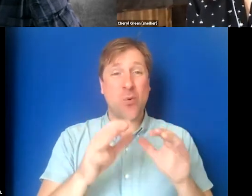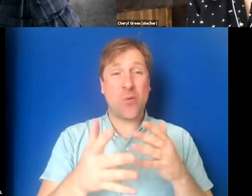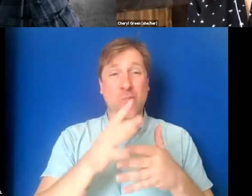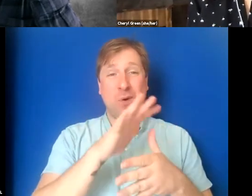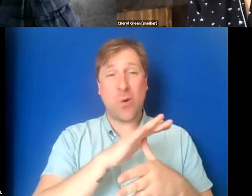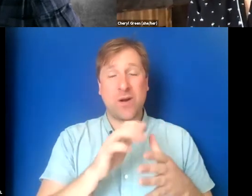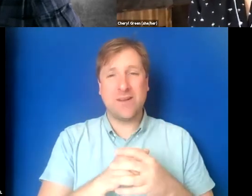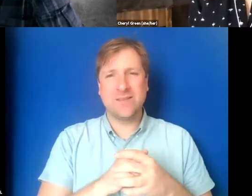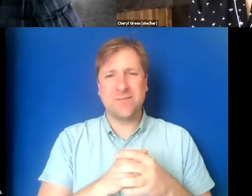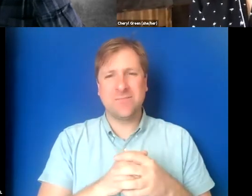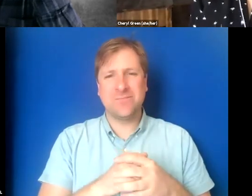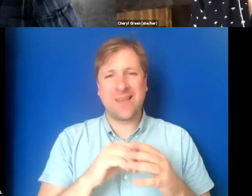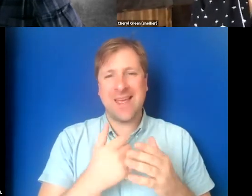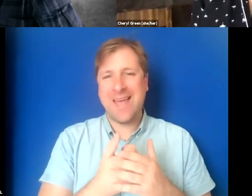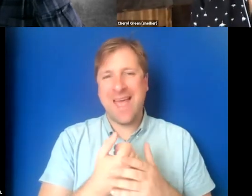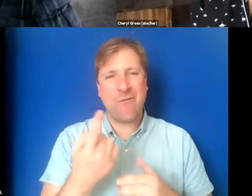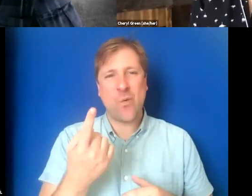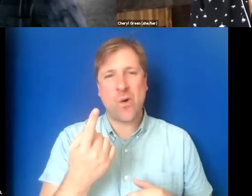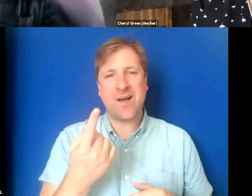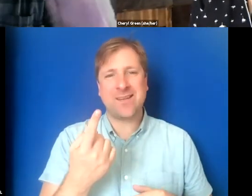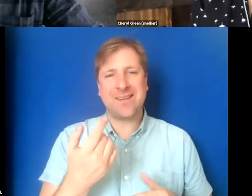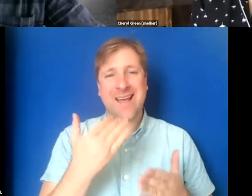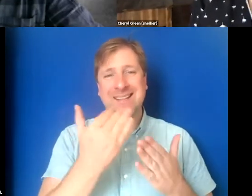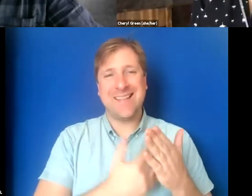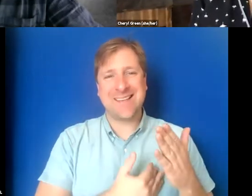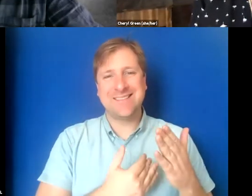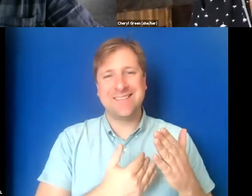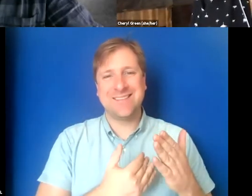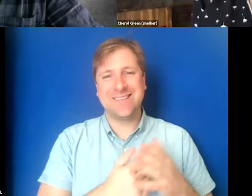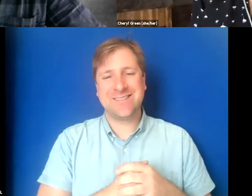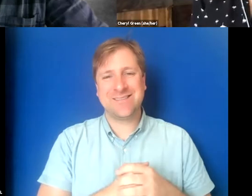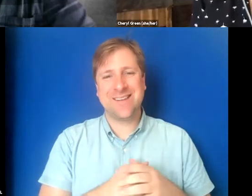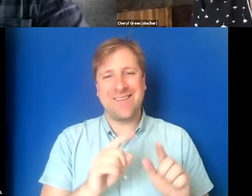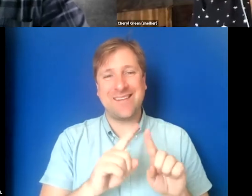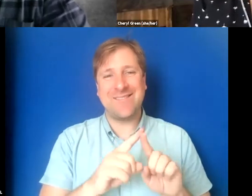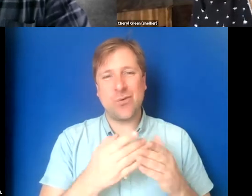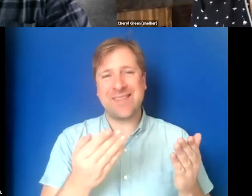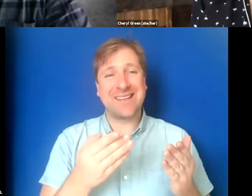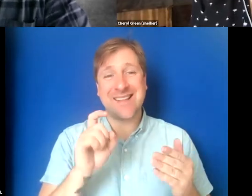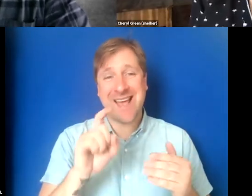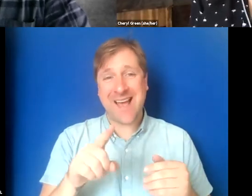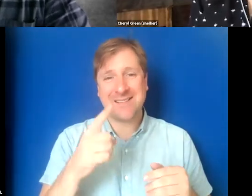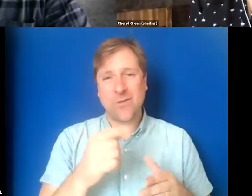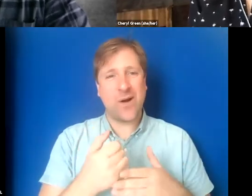and everybody's got a list of things they're asking of everybody else.